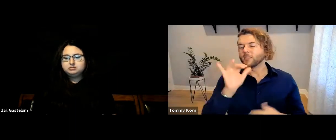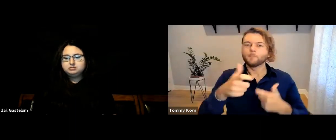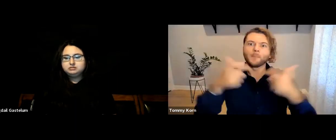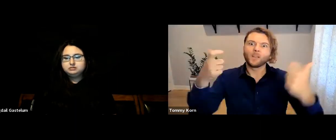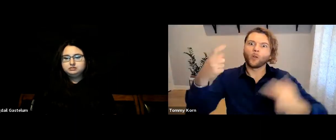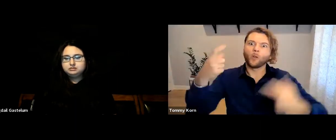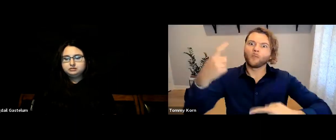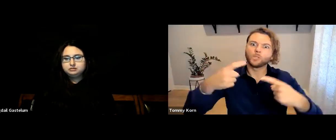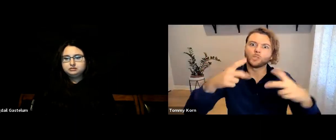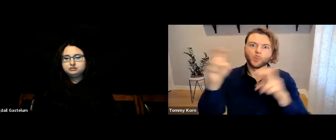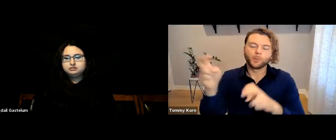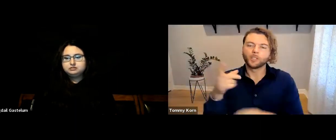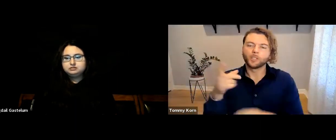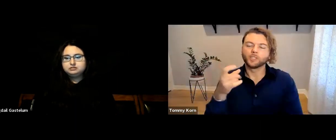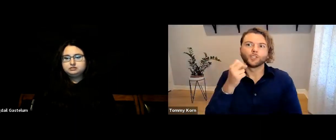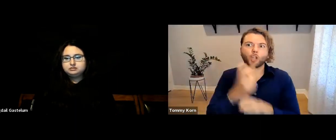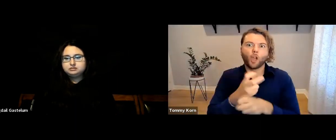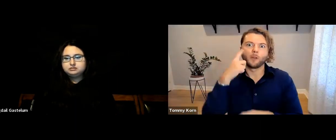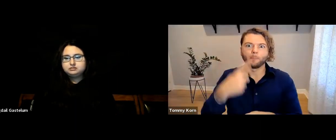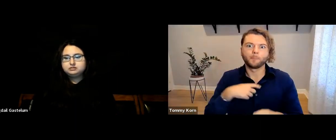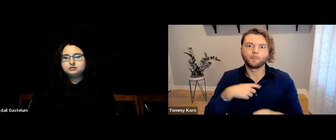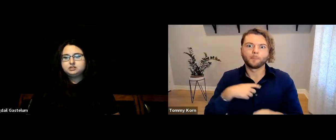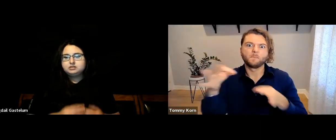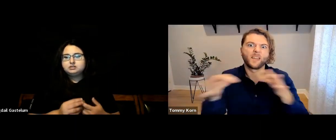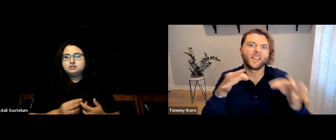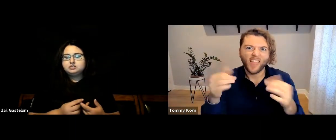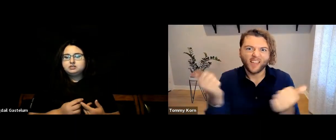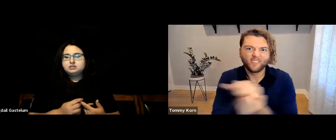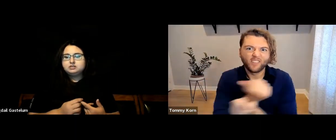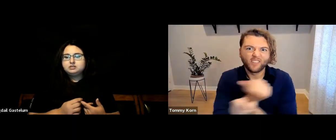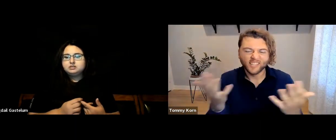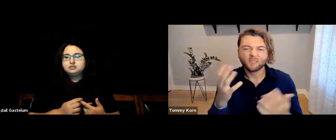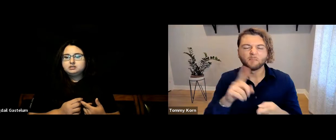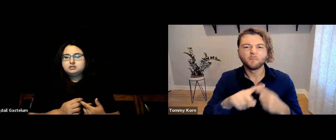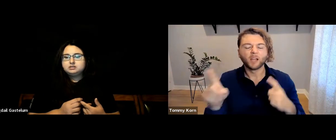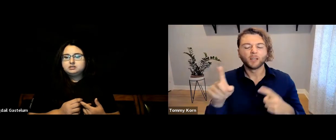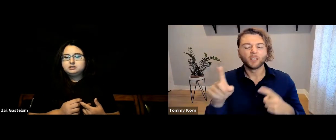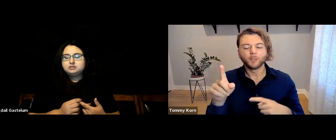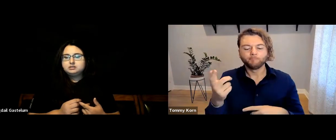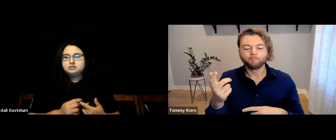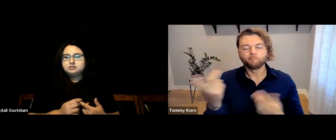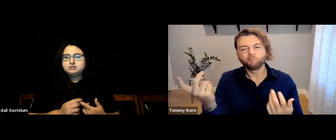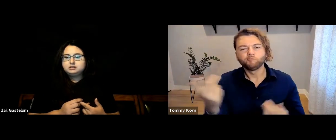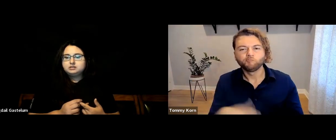It’s a heavily debated issue, and it’s hard for me to explain everything.